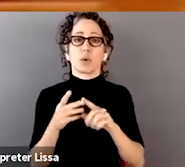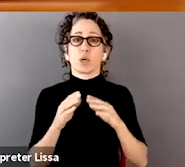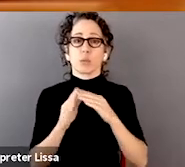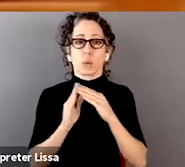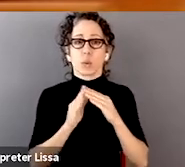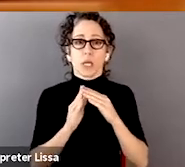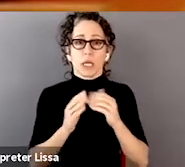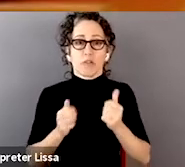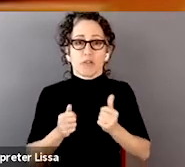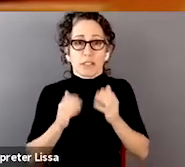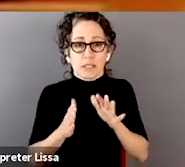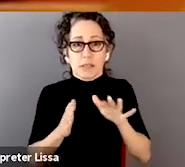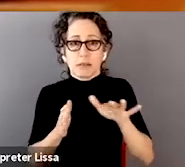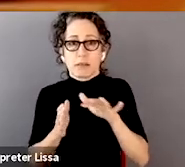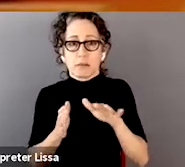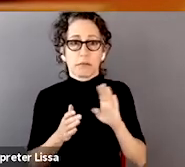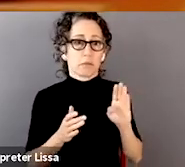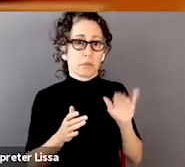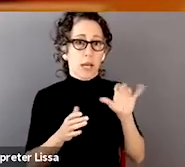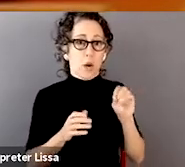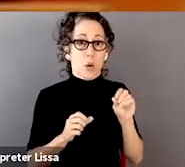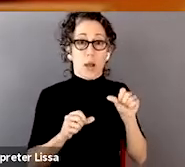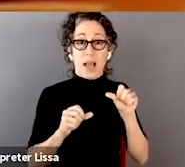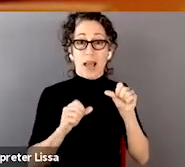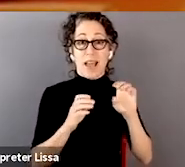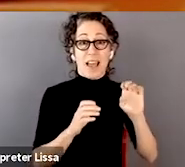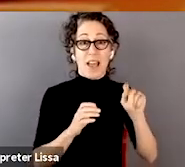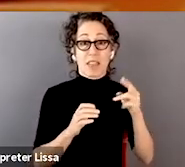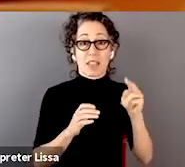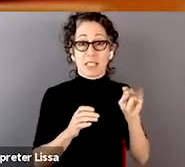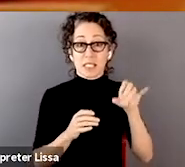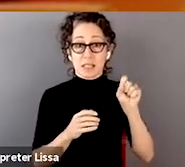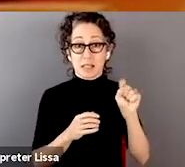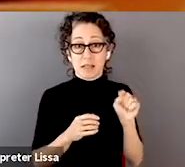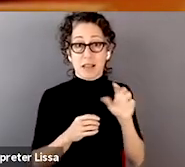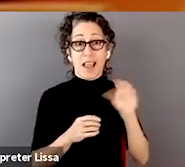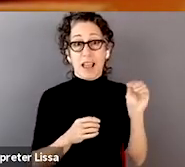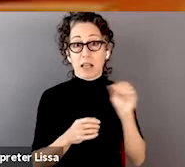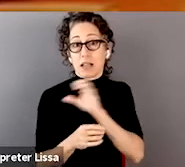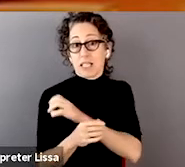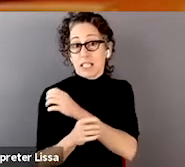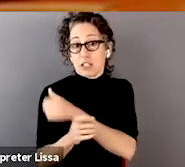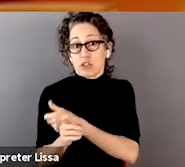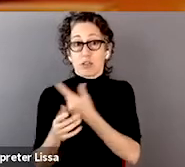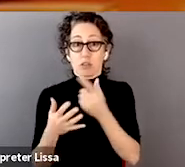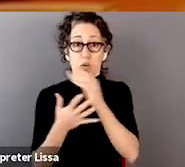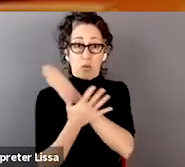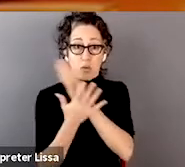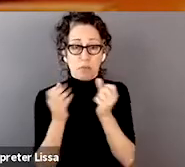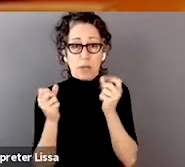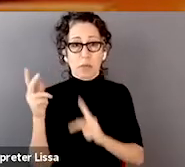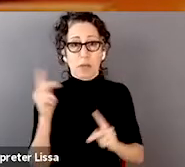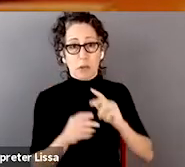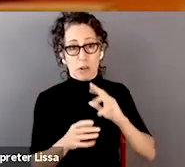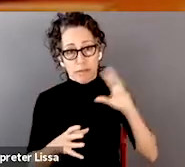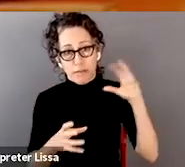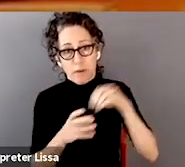bioethicists, and clinicians, and I wonder if you have thoughts on how we can